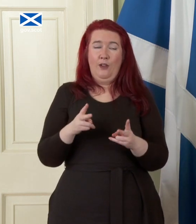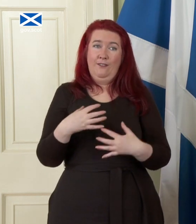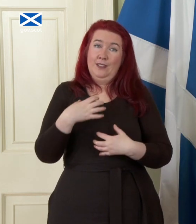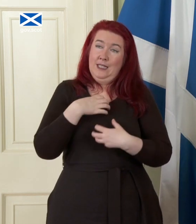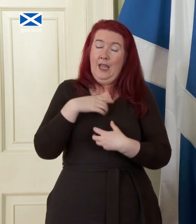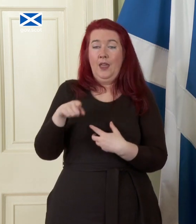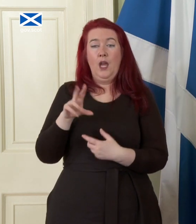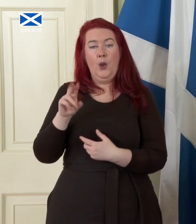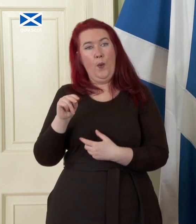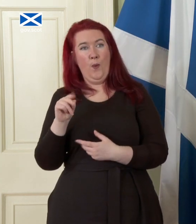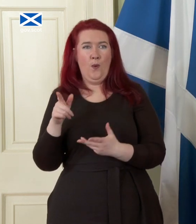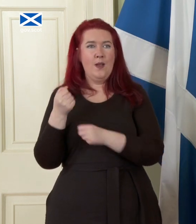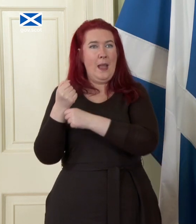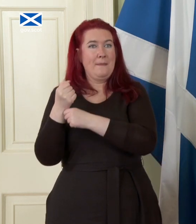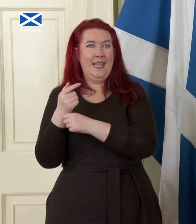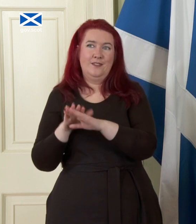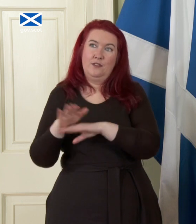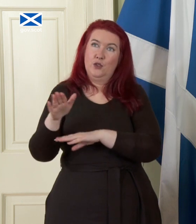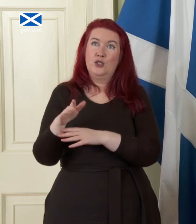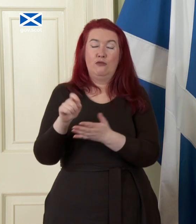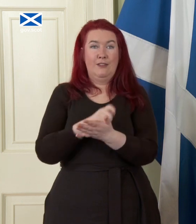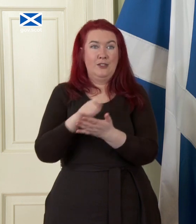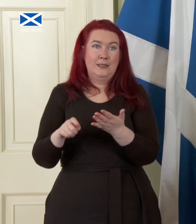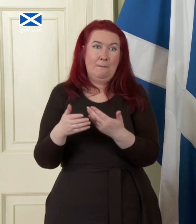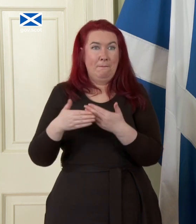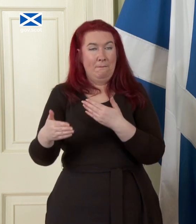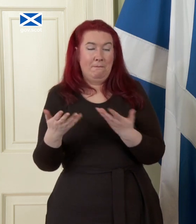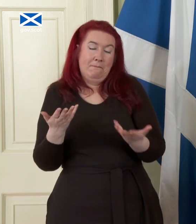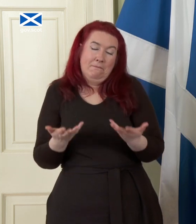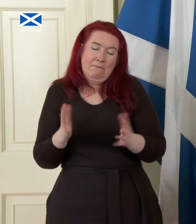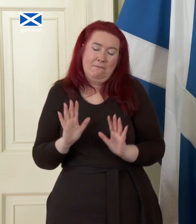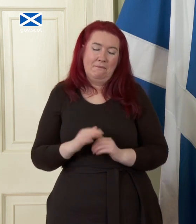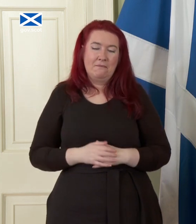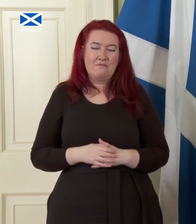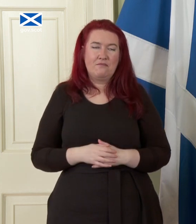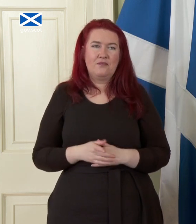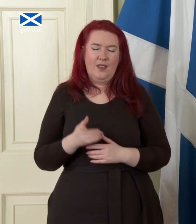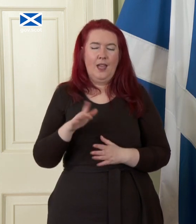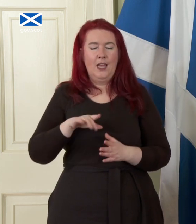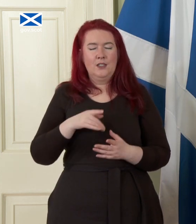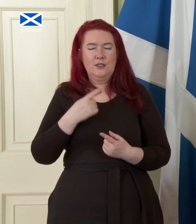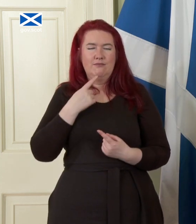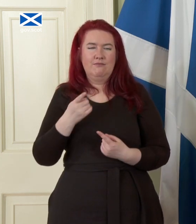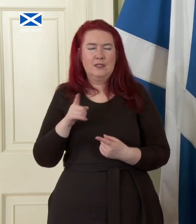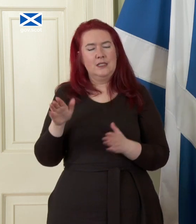in any future referendum but that's just a an aside before I come on to the detail the period